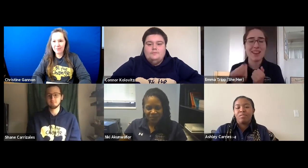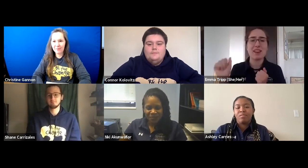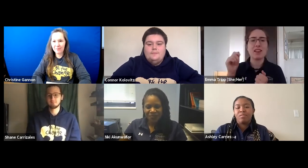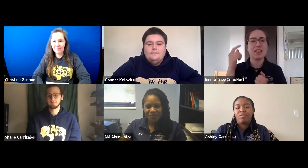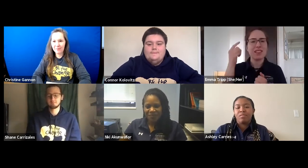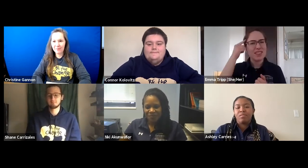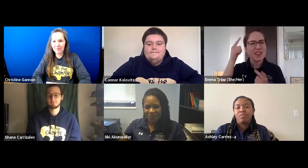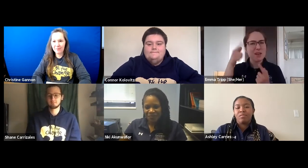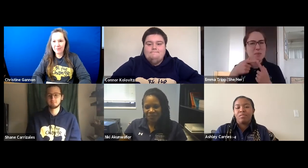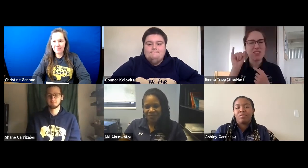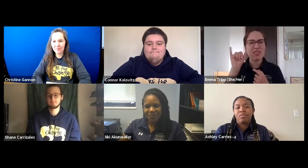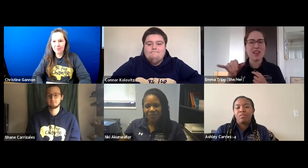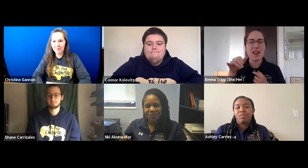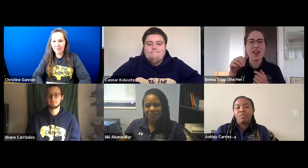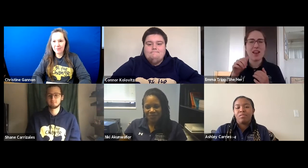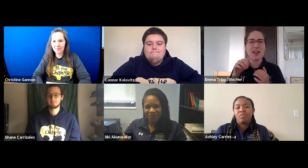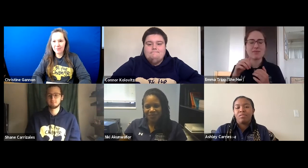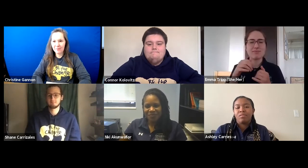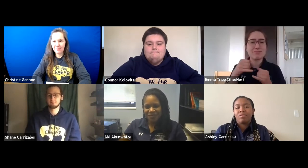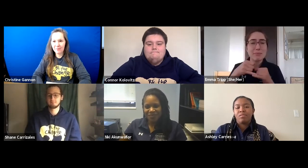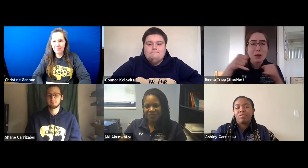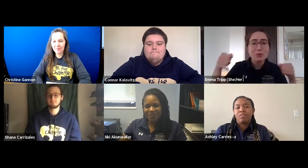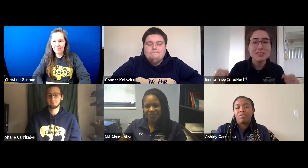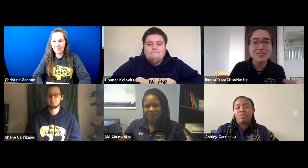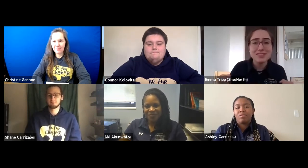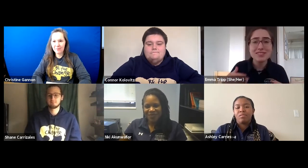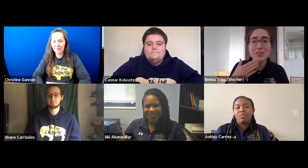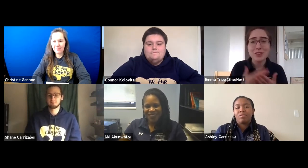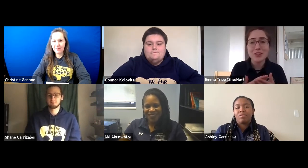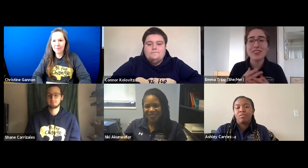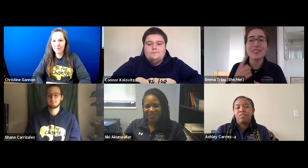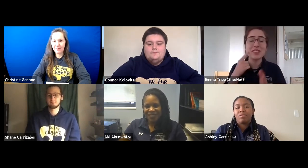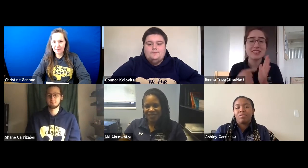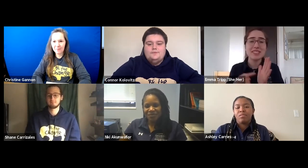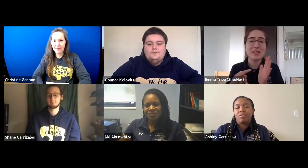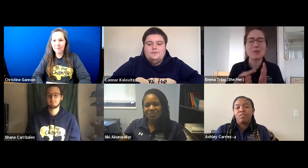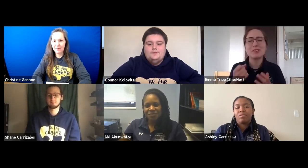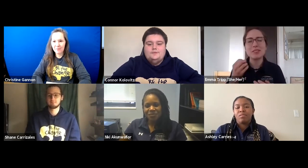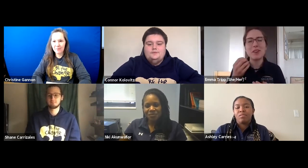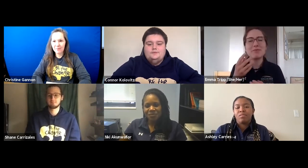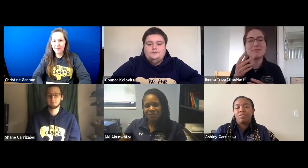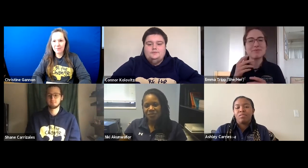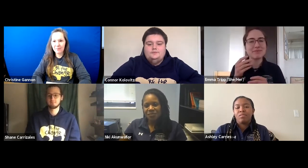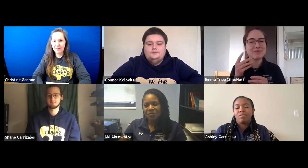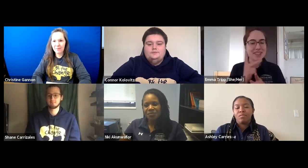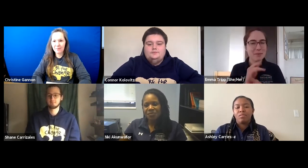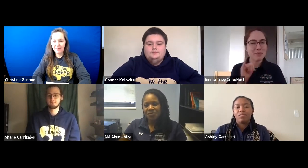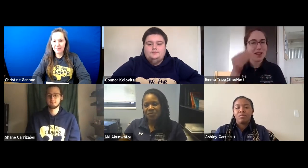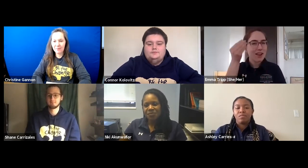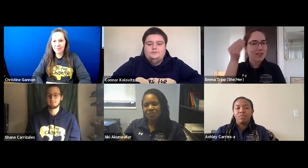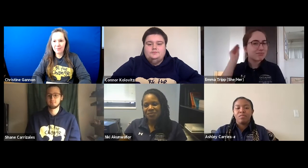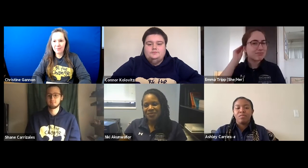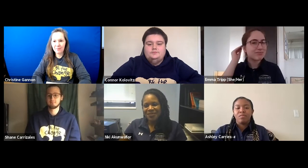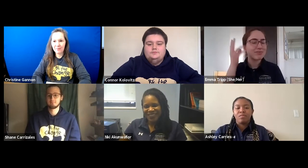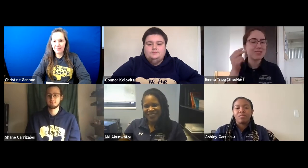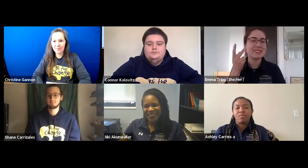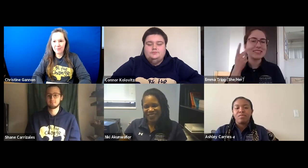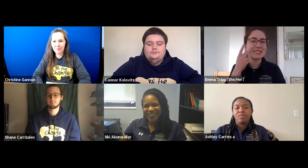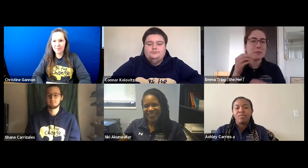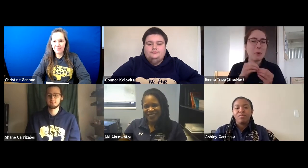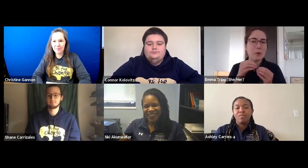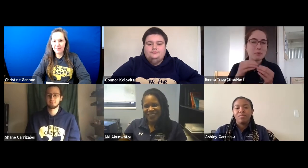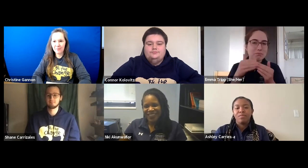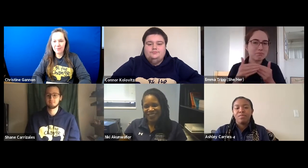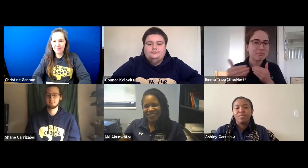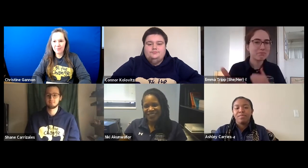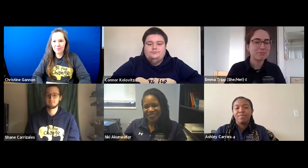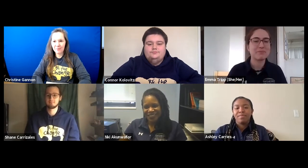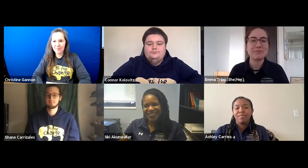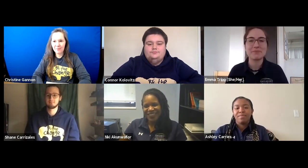So just think about boundaries, as an example. It's good to keep that in mind and see more videos coming later.